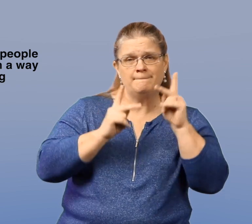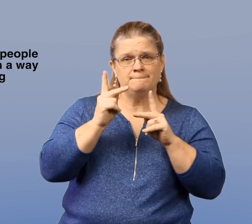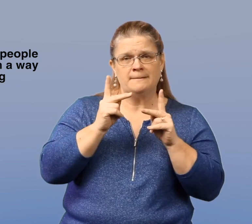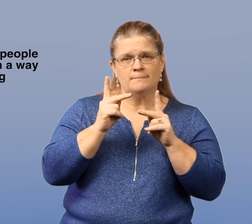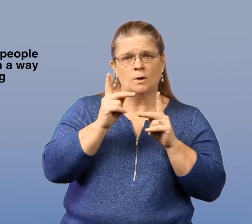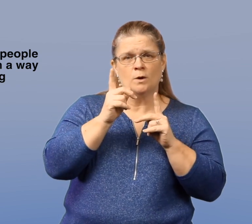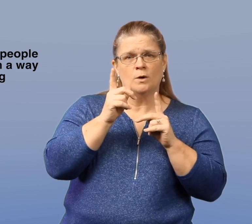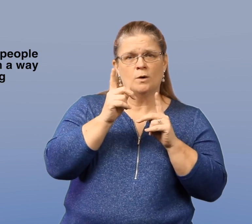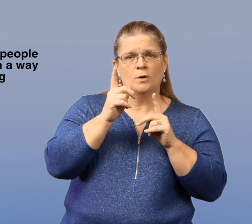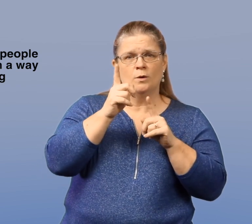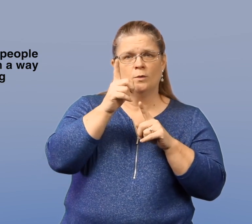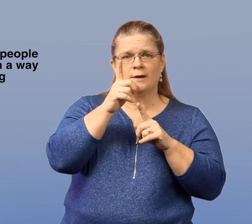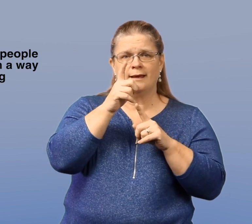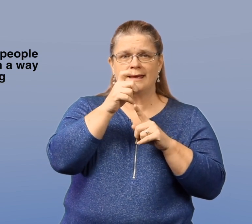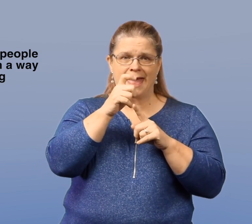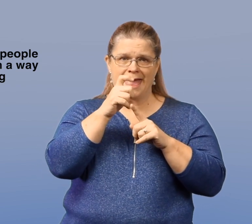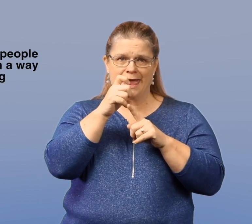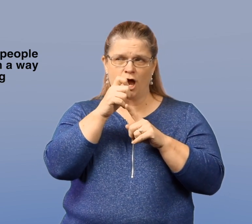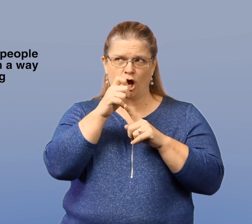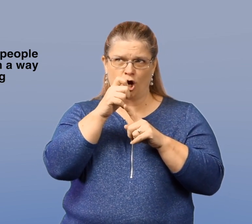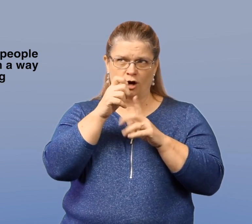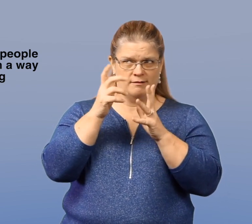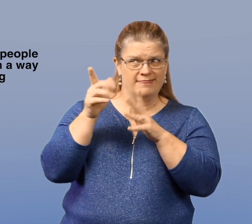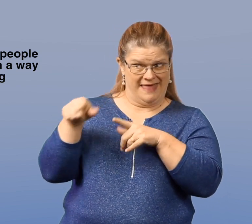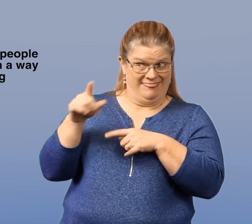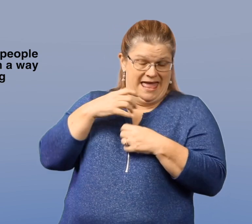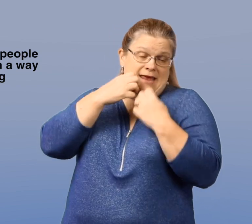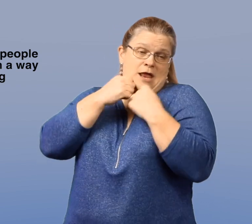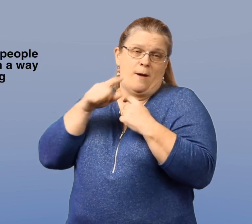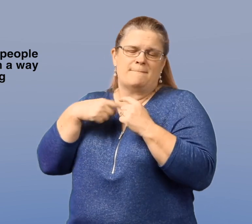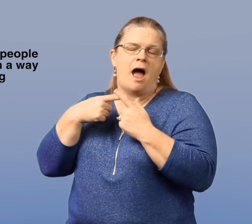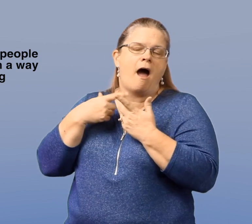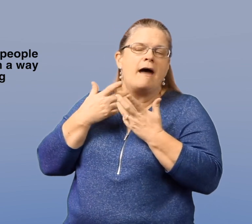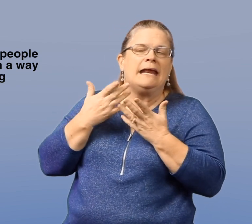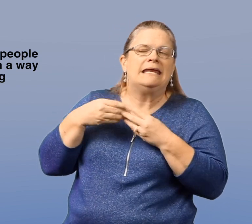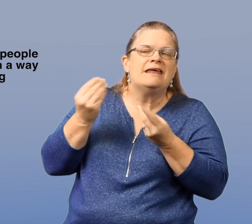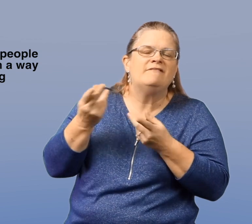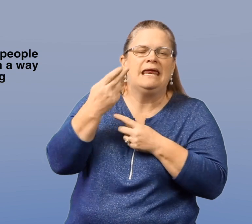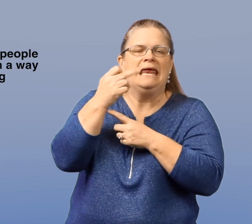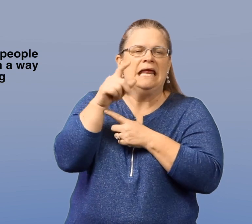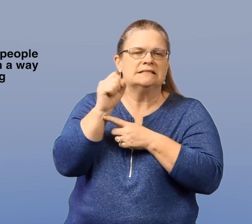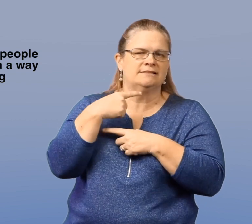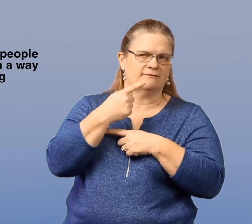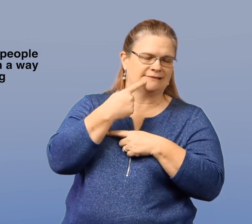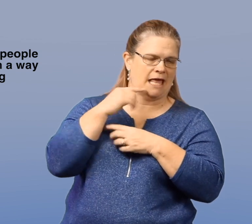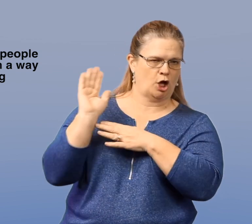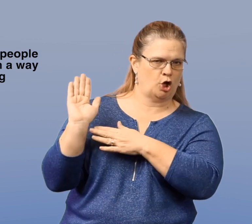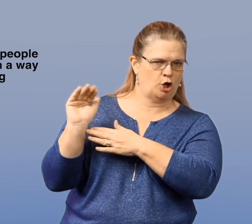Visiting or mentioning to people that they care about in an attempt